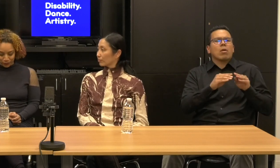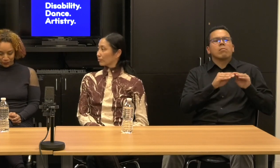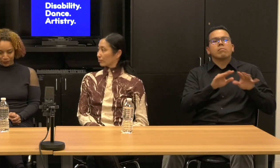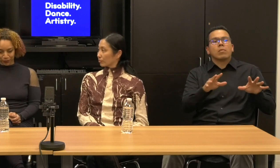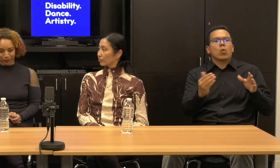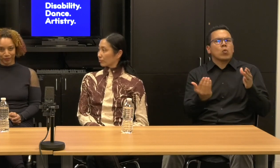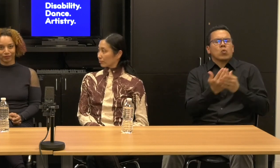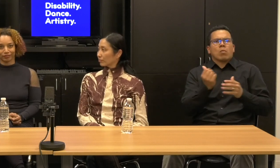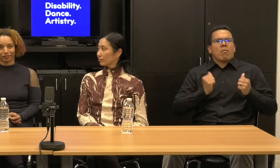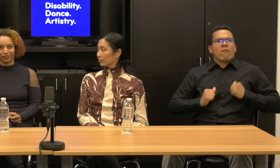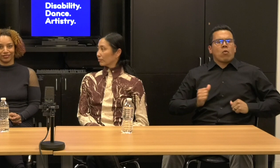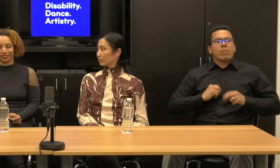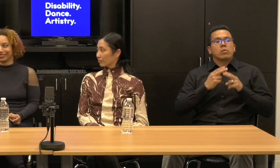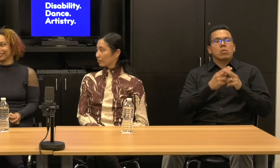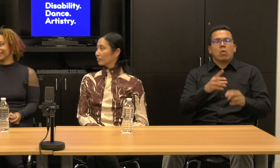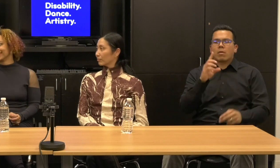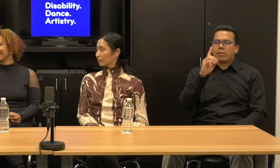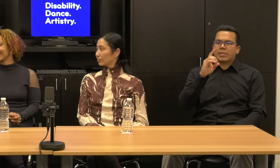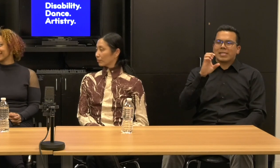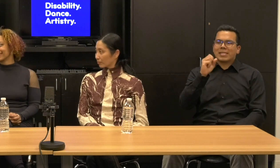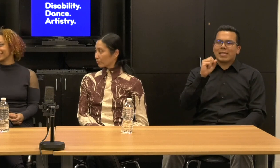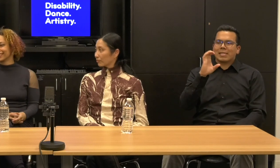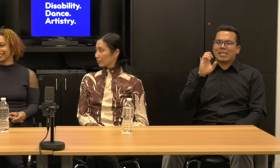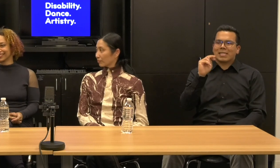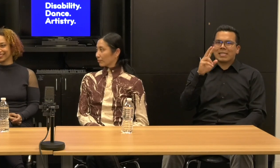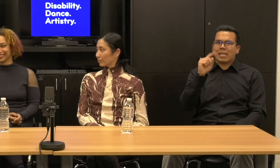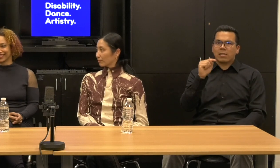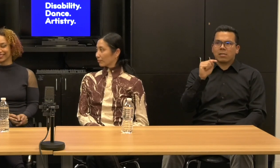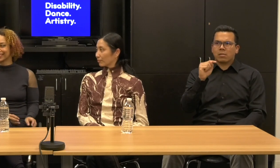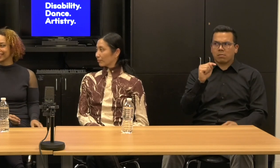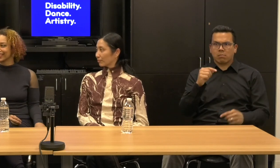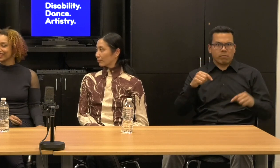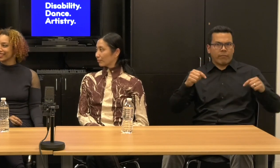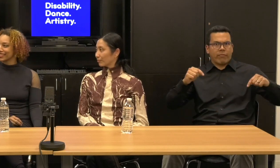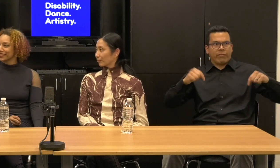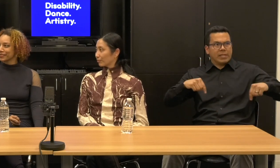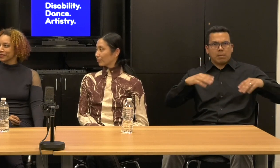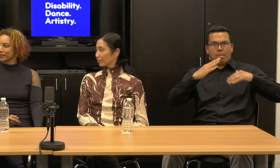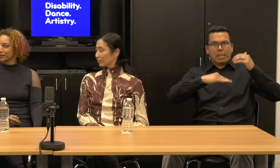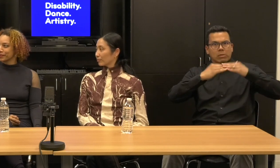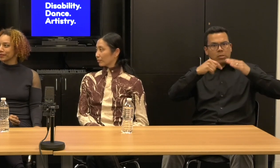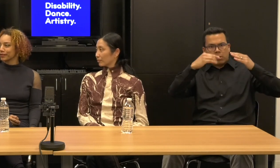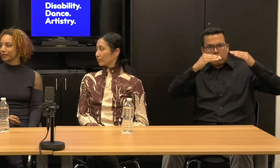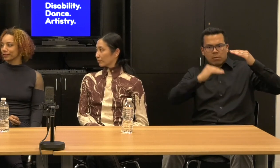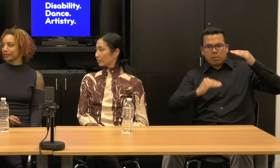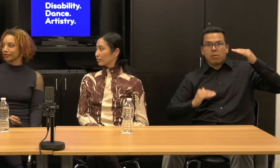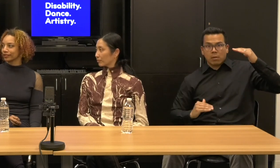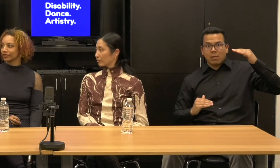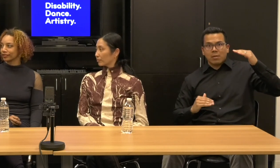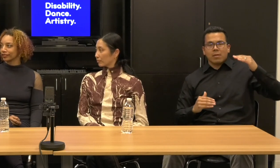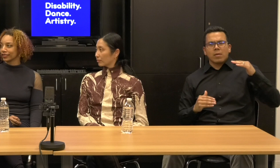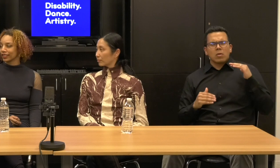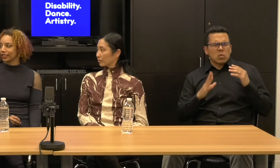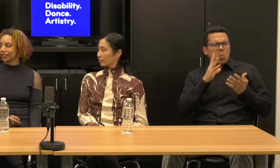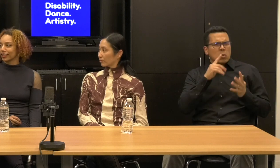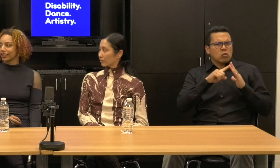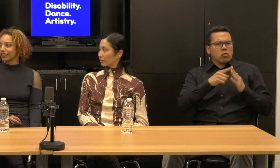a few stories below us. So let's start there. Let's talk about Descent.